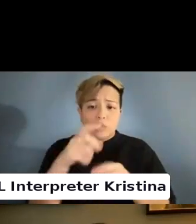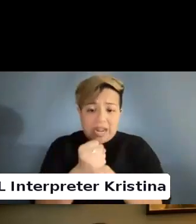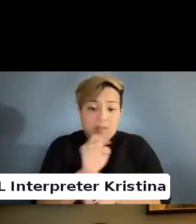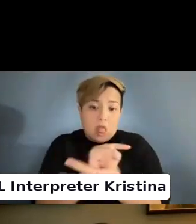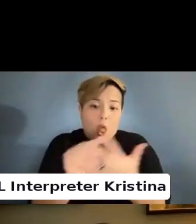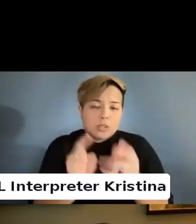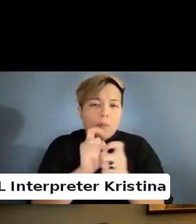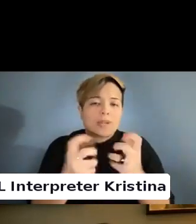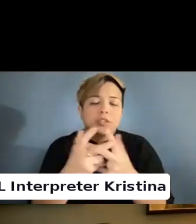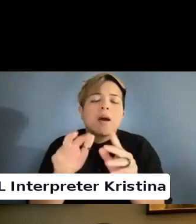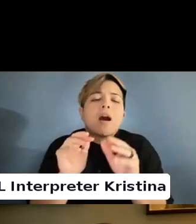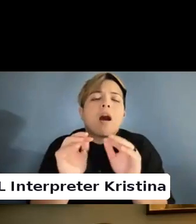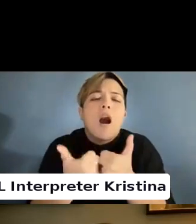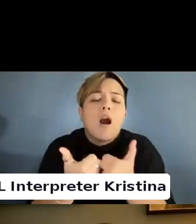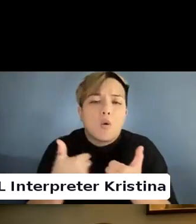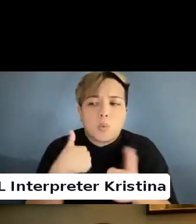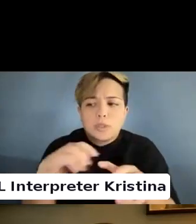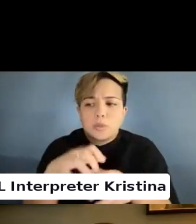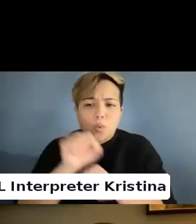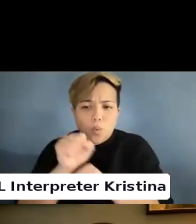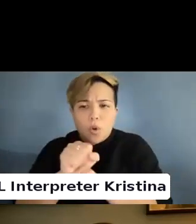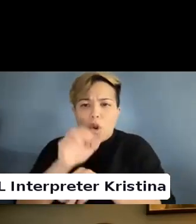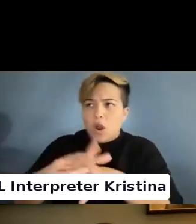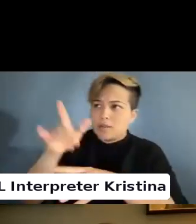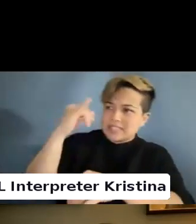But how do we do work on the institutional level?